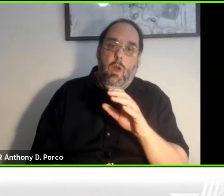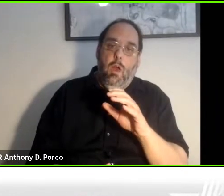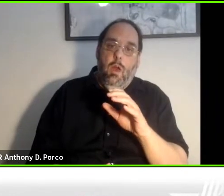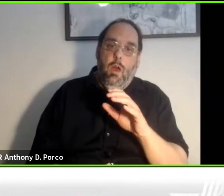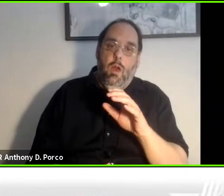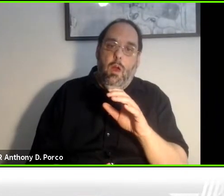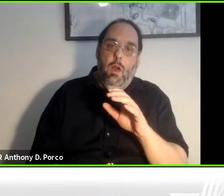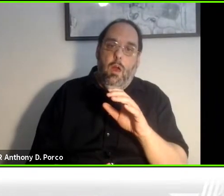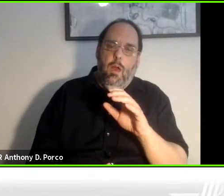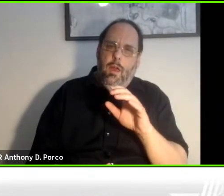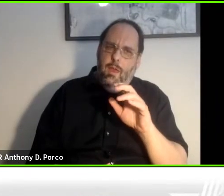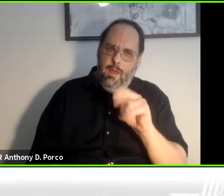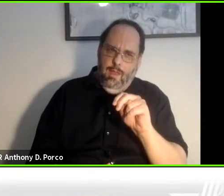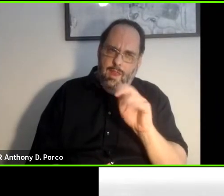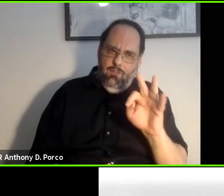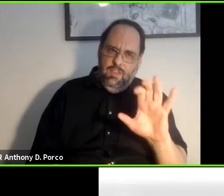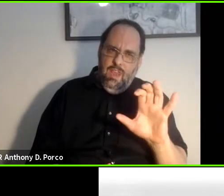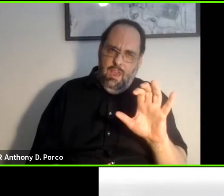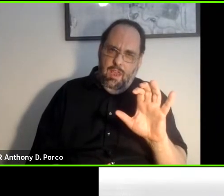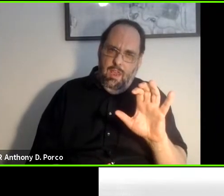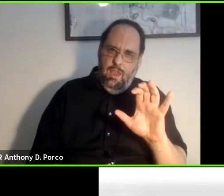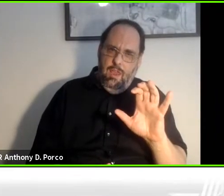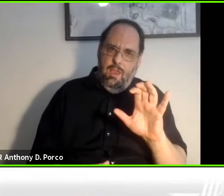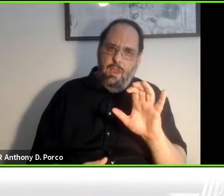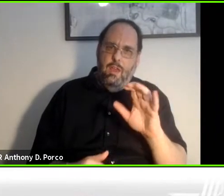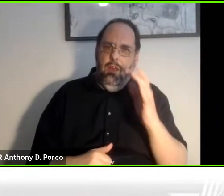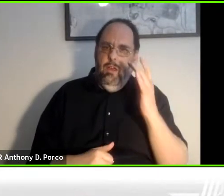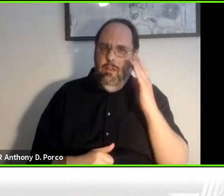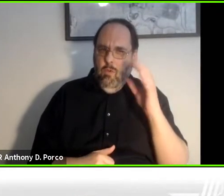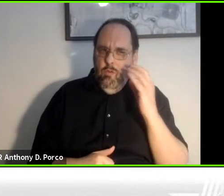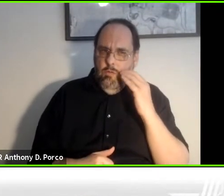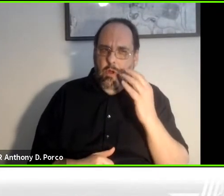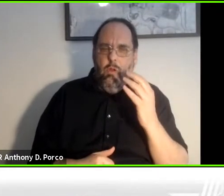NFC is in a lot of smartphones that sound like this and the payment systems are working.